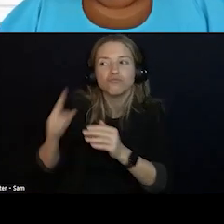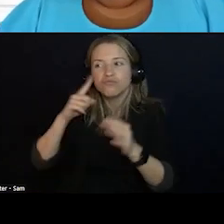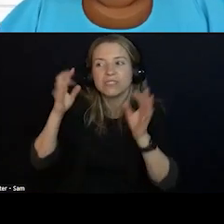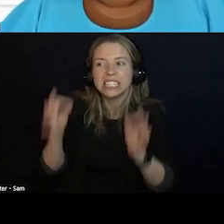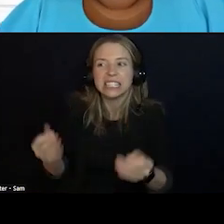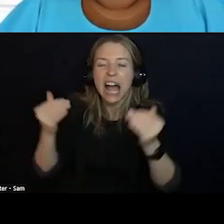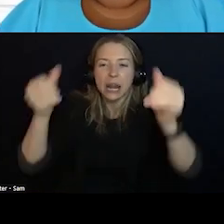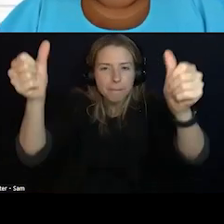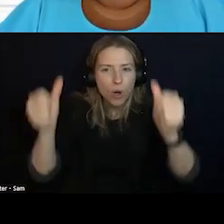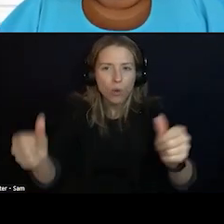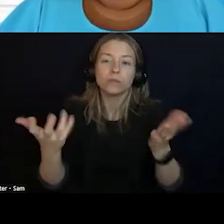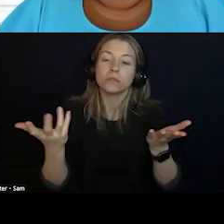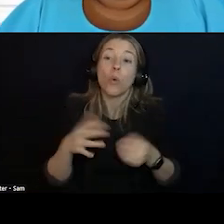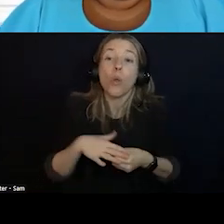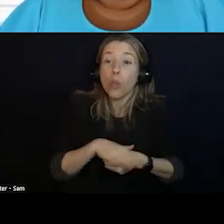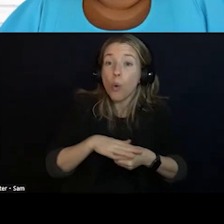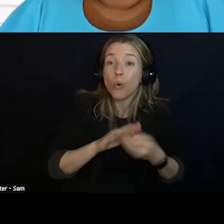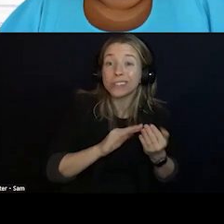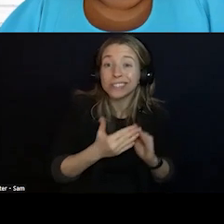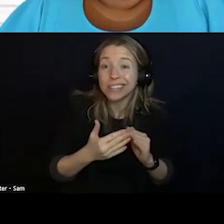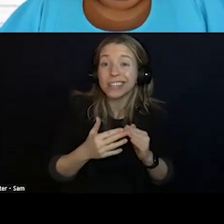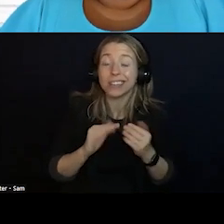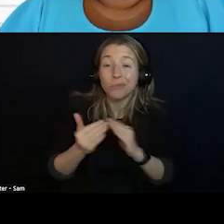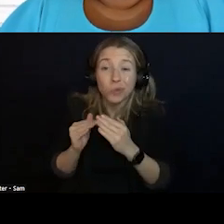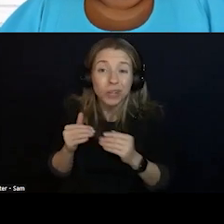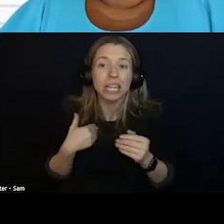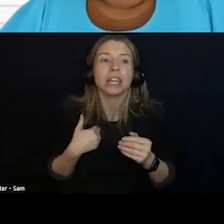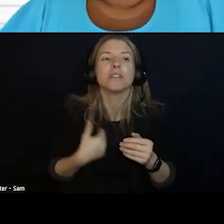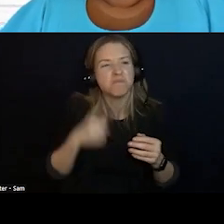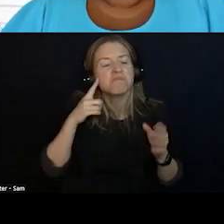OF THOSE, PLEASE ALSO SHARE THAT INFORMATION. WE WANT TO MAKE SURE THAT WE ARE CHECKING IT.